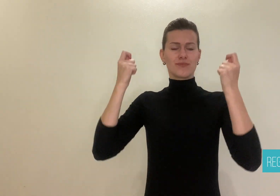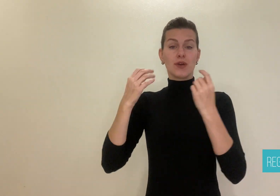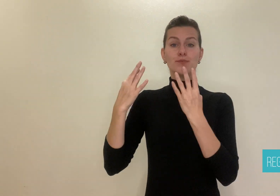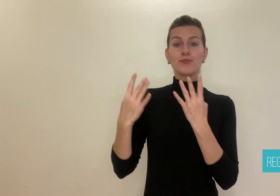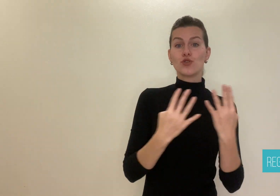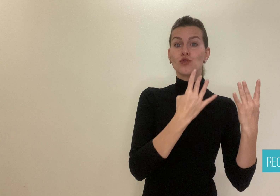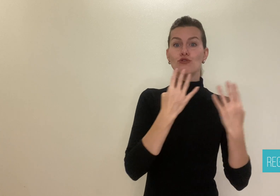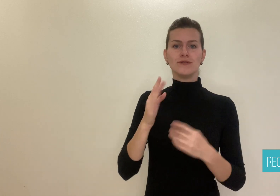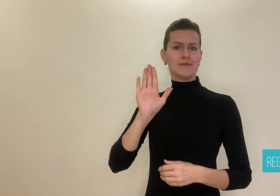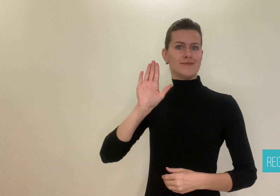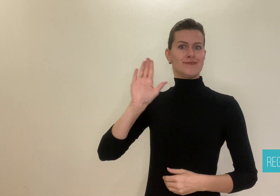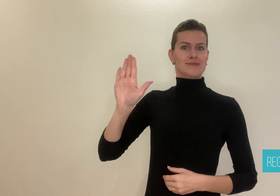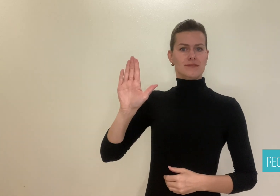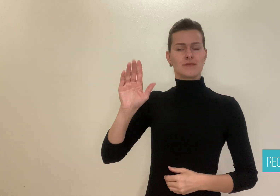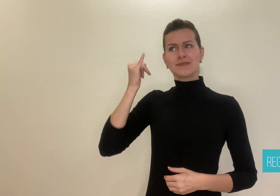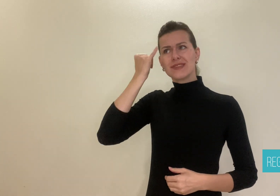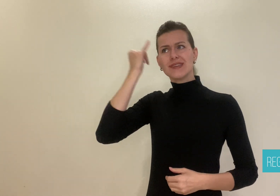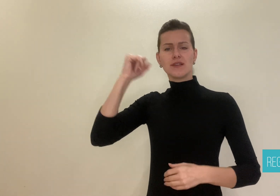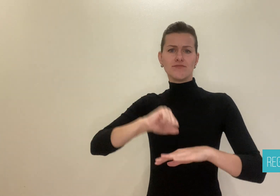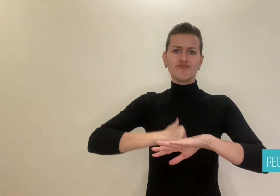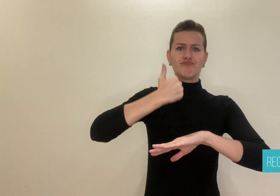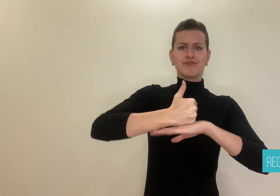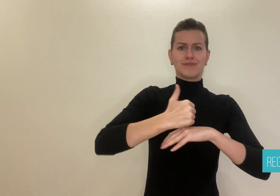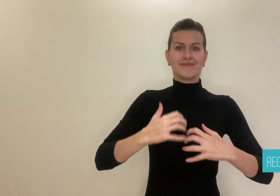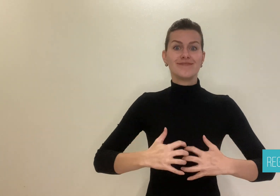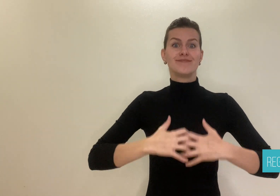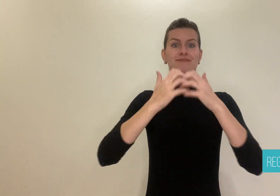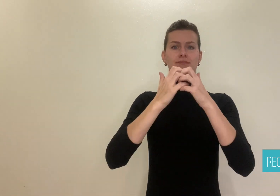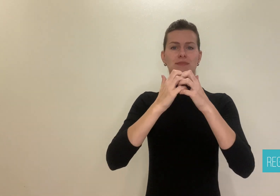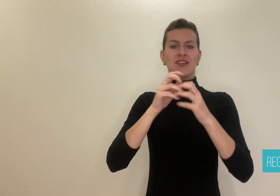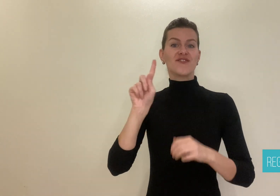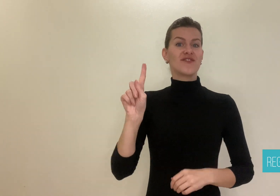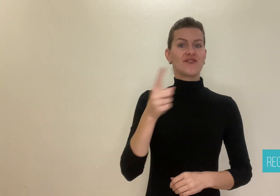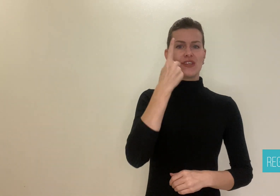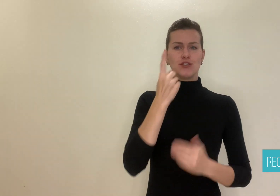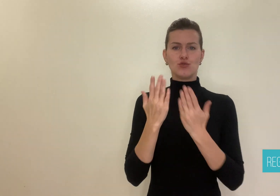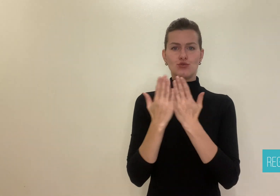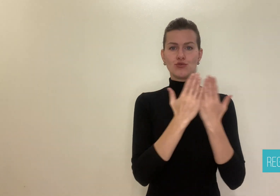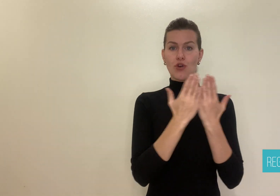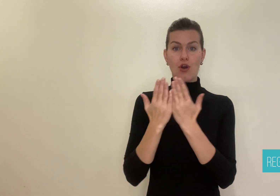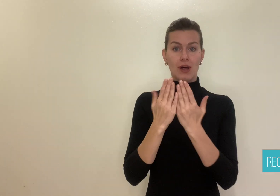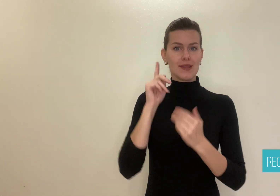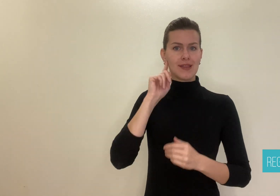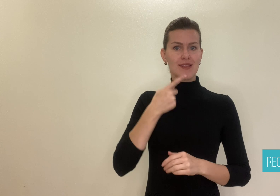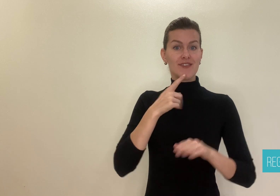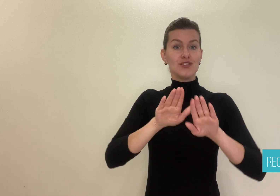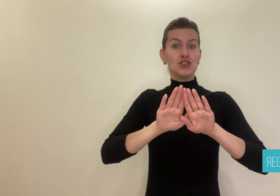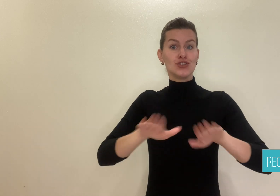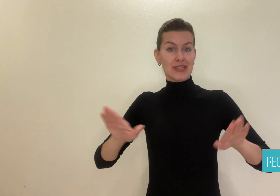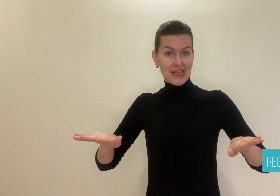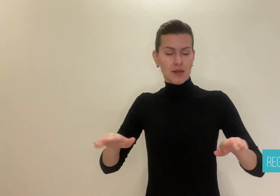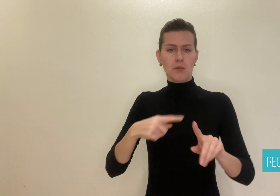celebrate the birthday of the founder of the first school